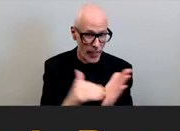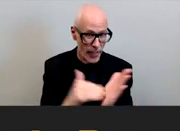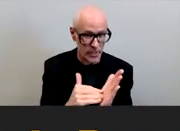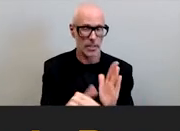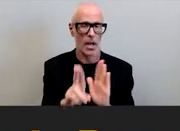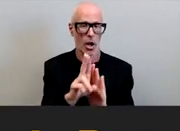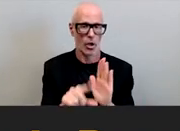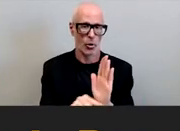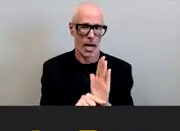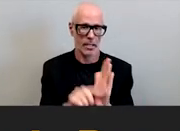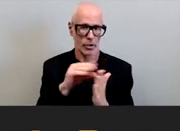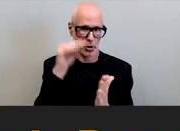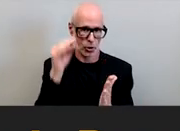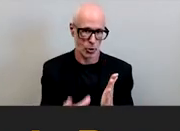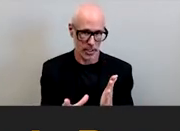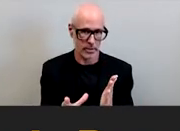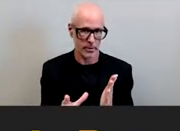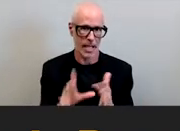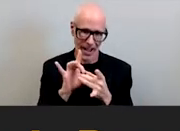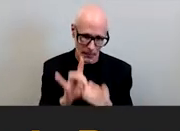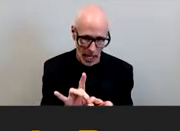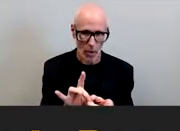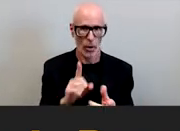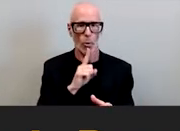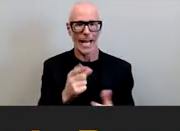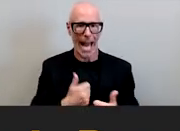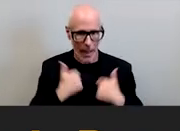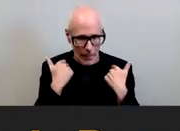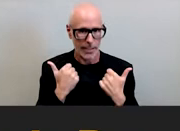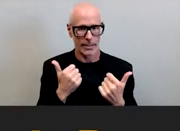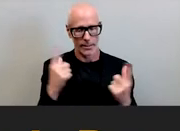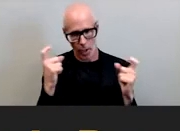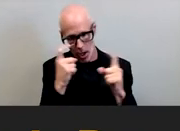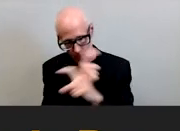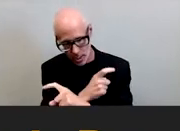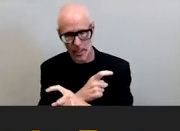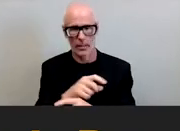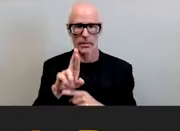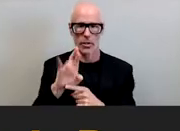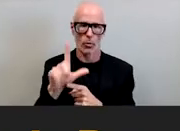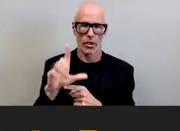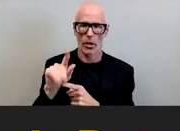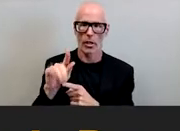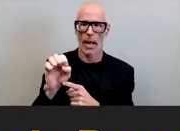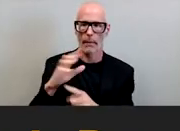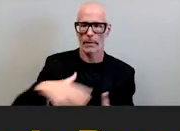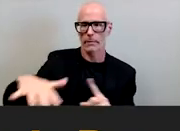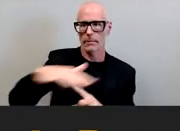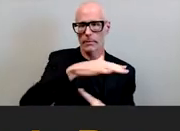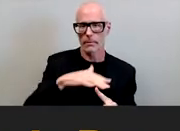students about the realities and complexities of the racial climate um at their institutions